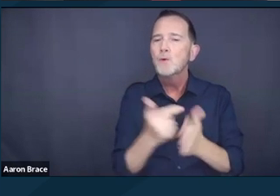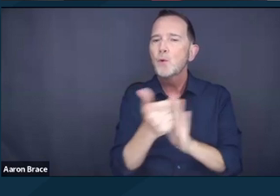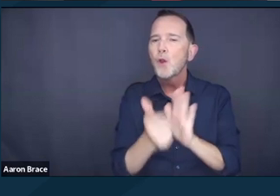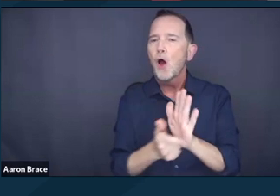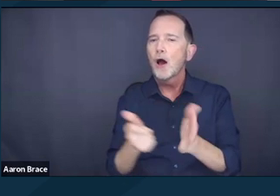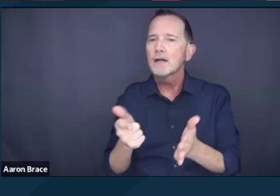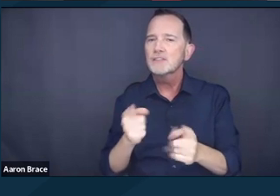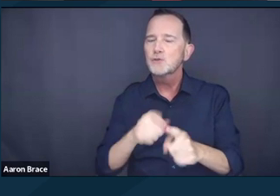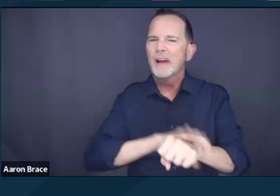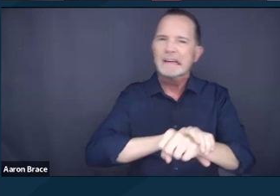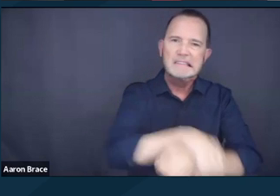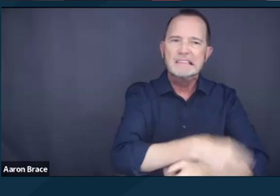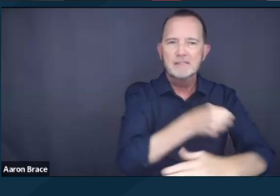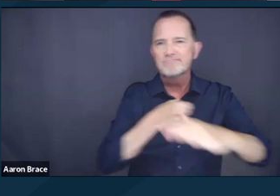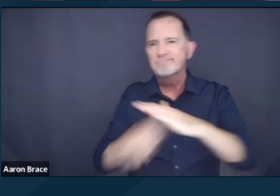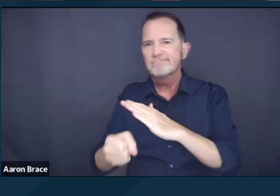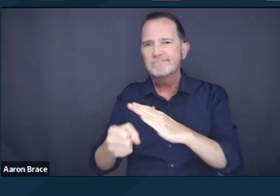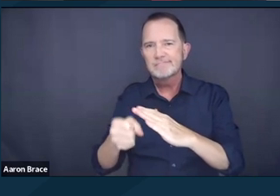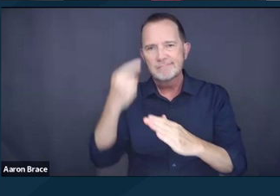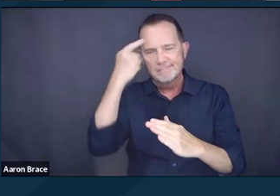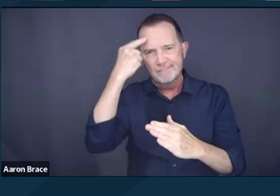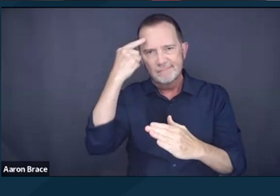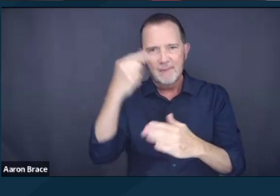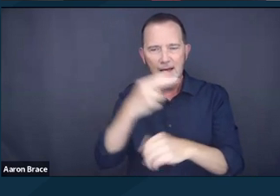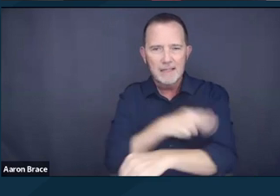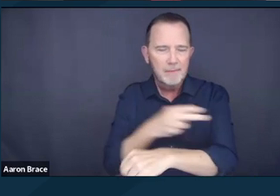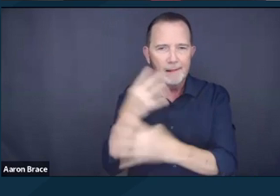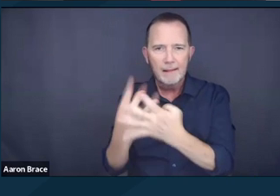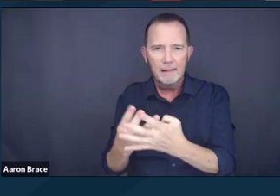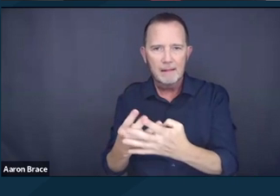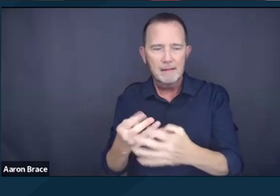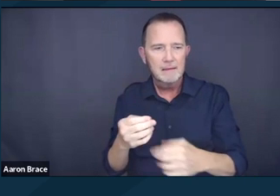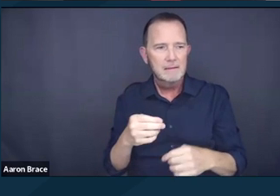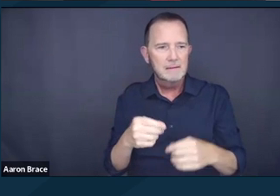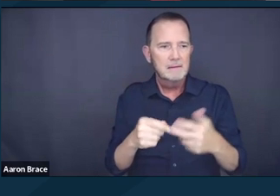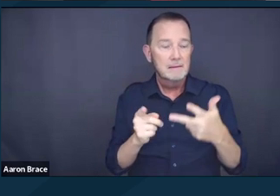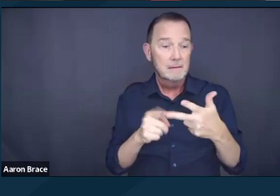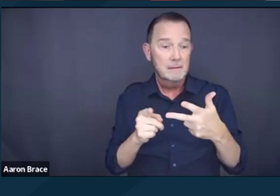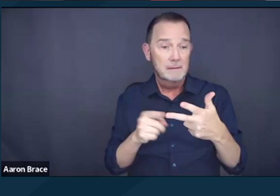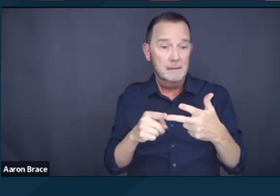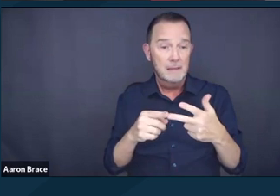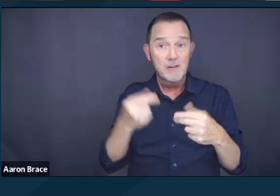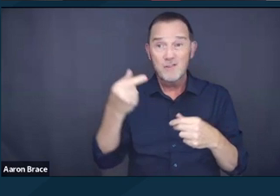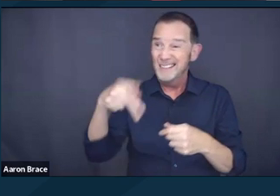And third, as Michelle mentioned, now that the Supreme Court has ruled in favor of Grants Pass,